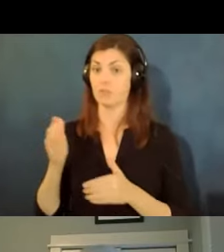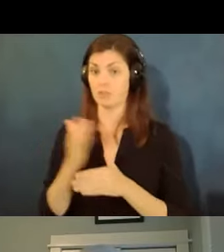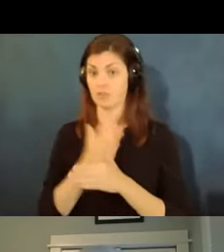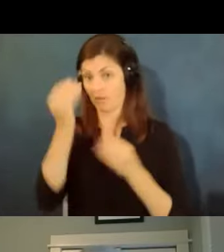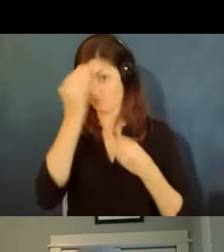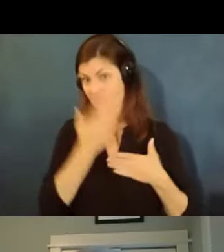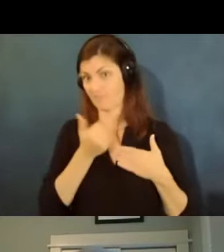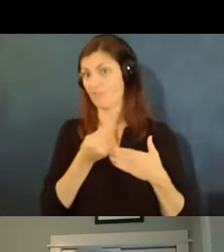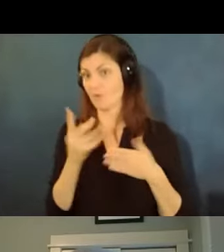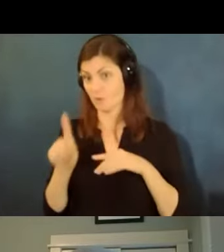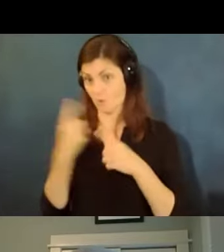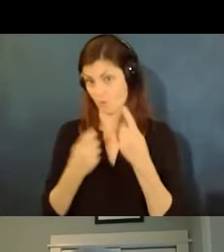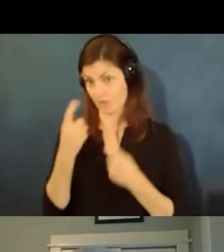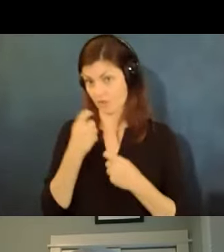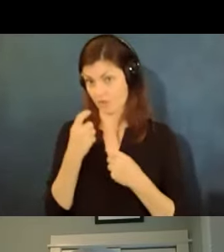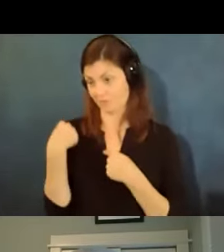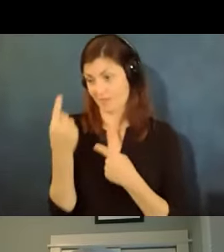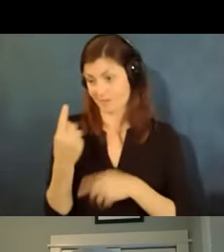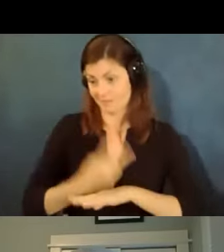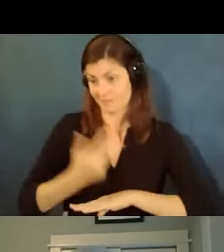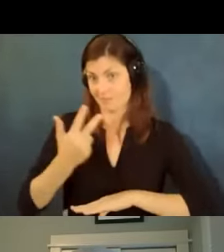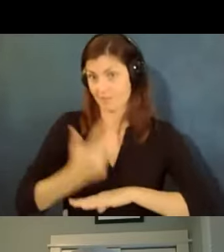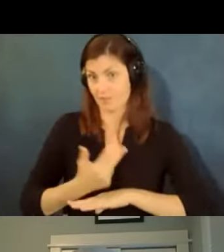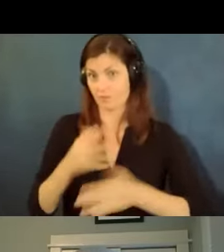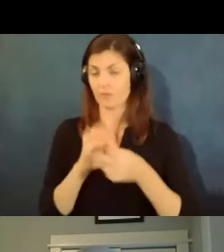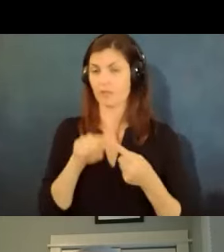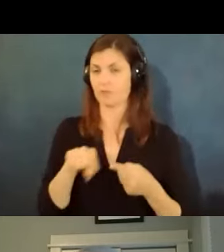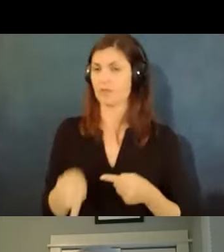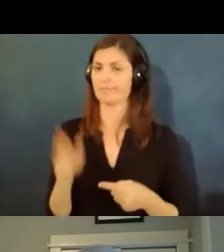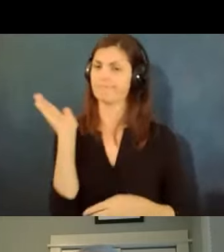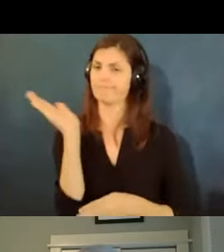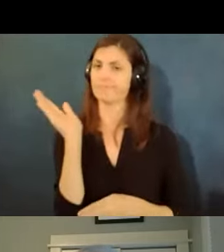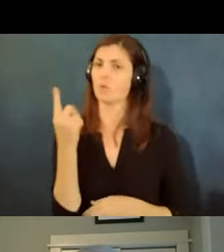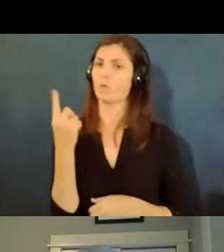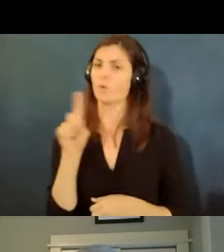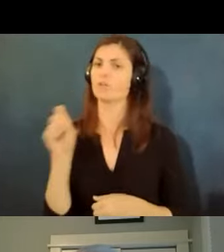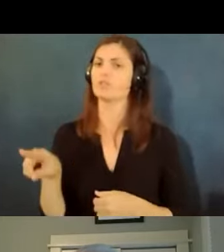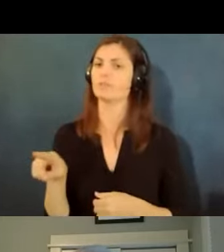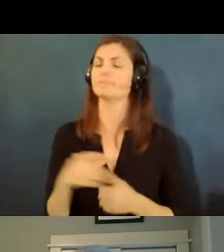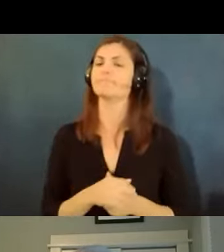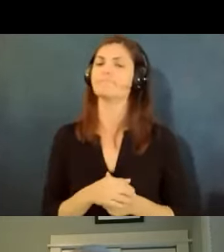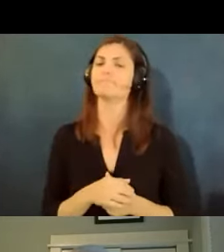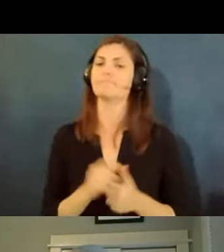before in the days past related to this presentation one of them was do you have an office